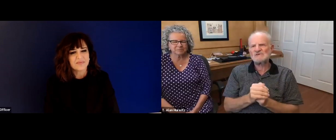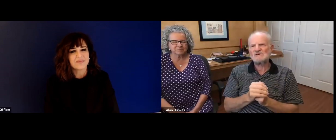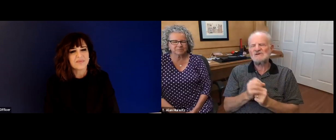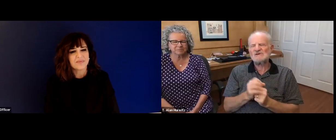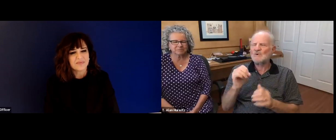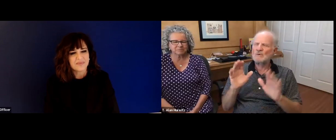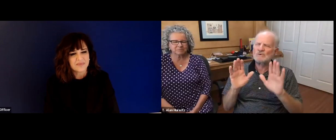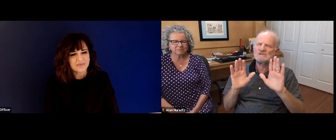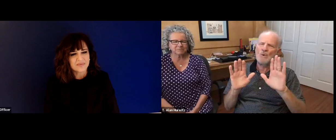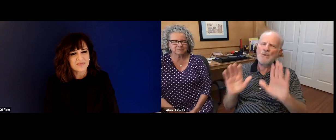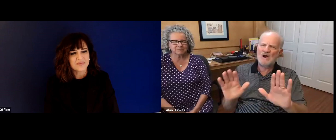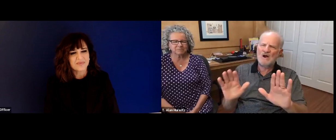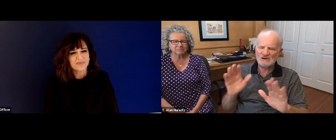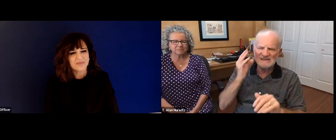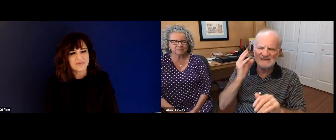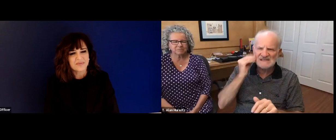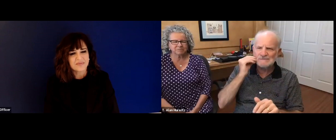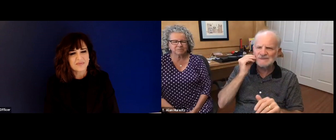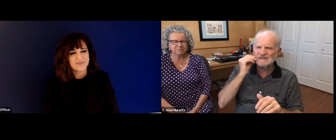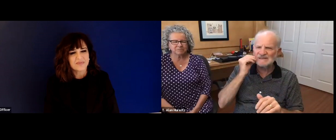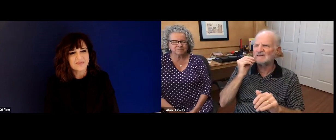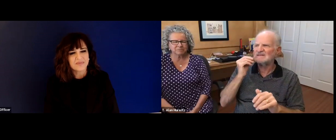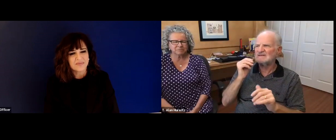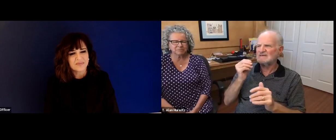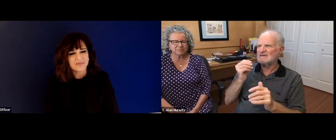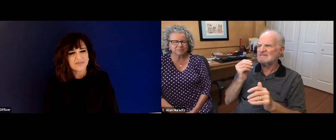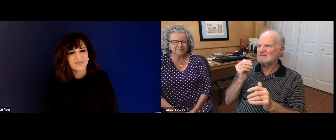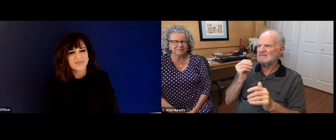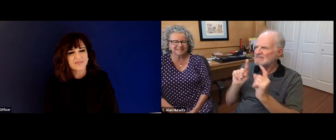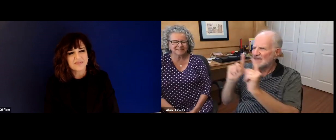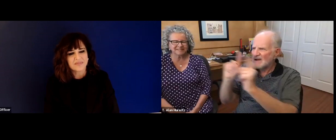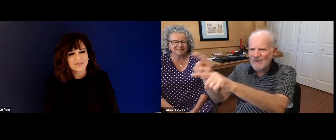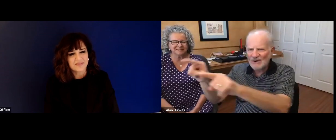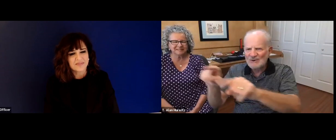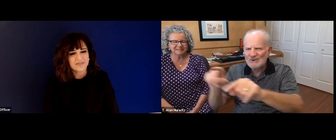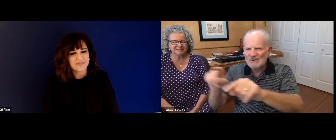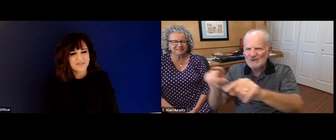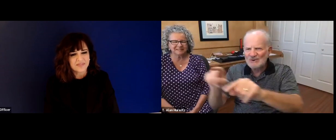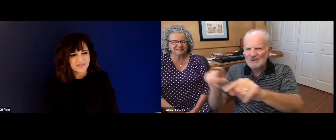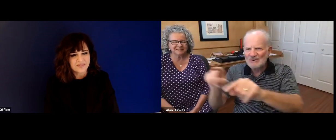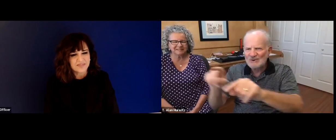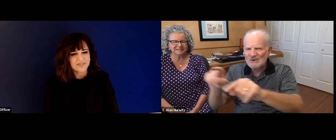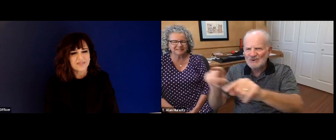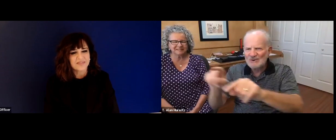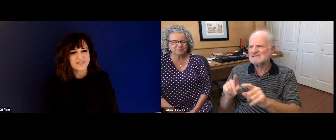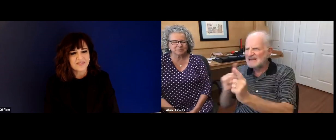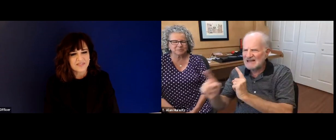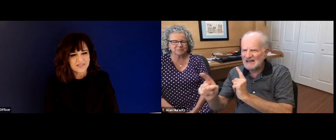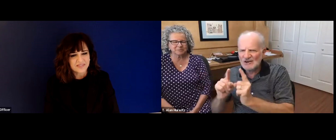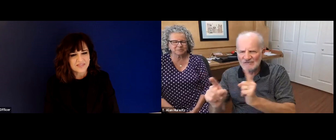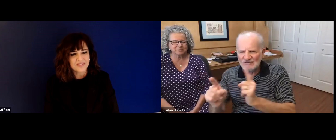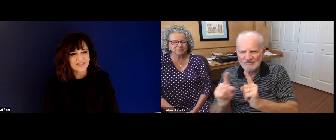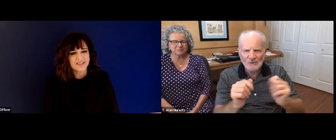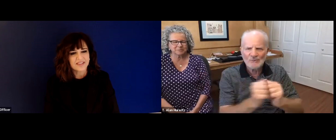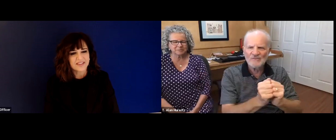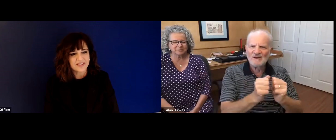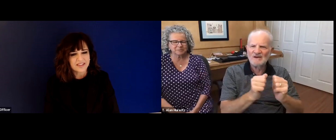better fits your interests, your skills, and your goals. These